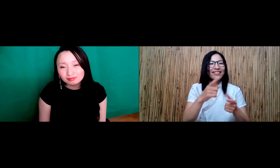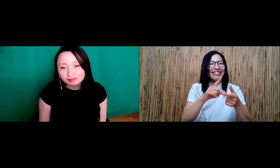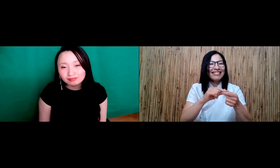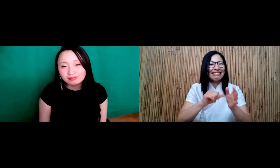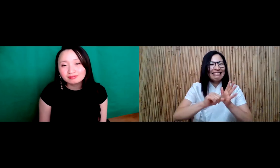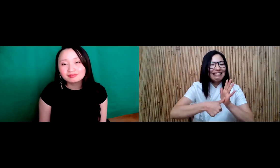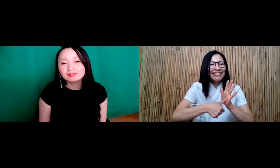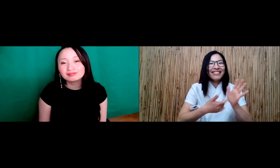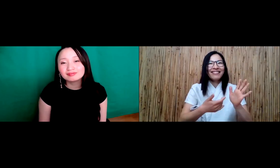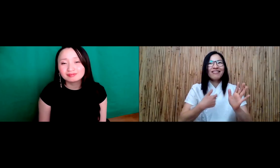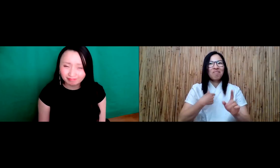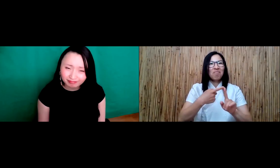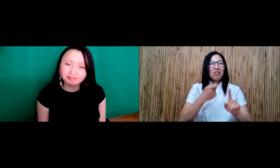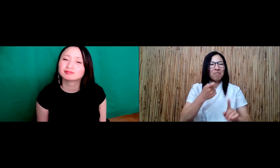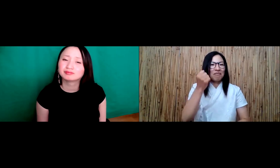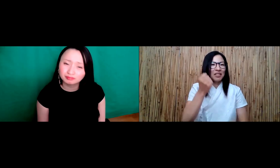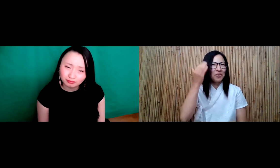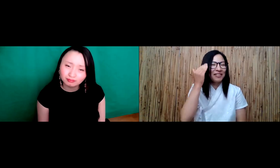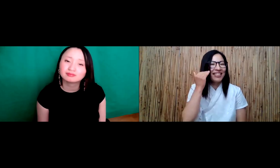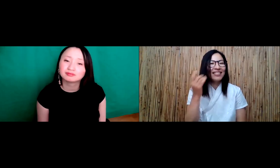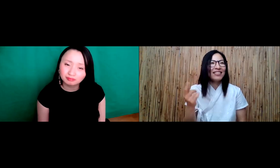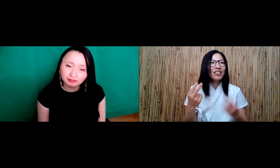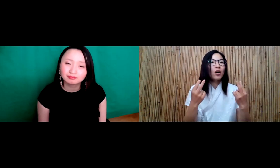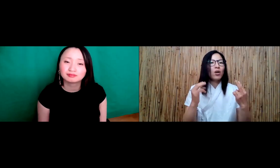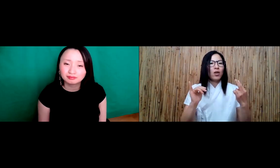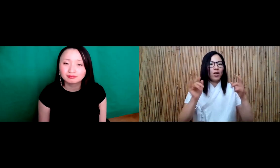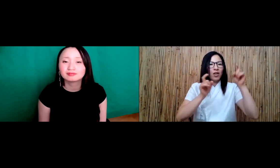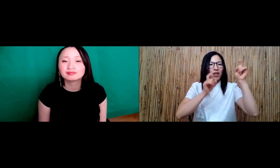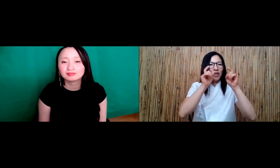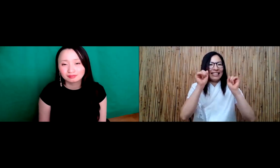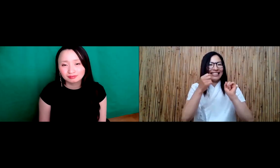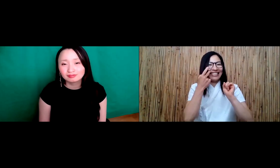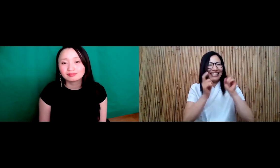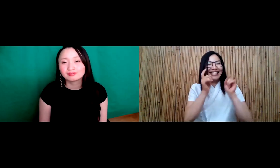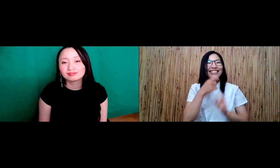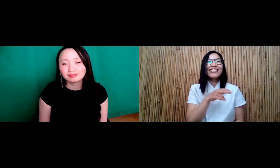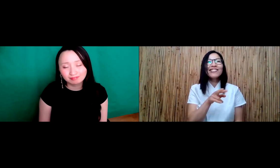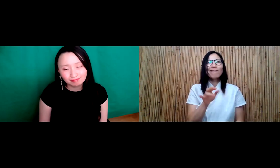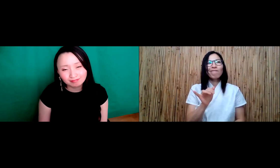grow up in America. I have to emphasize that I'm from South Korea,